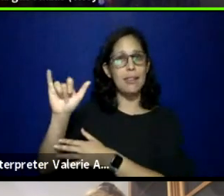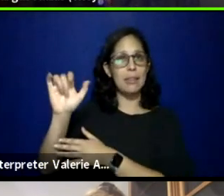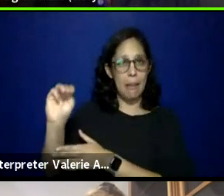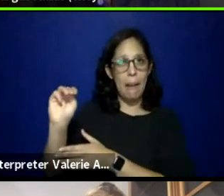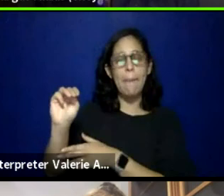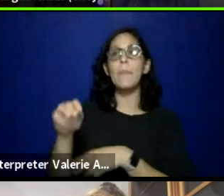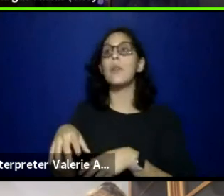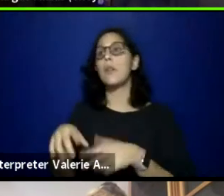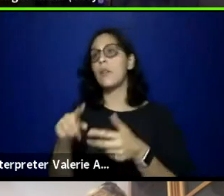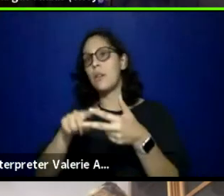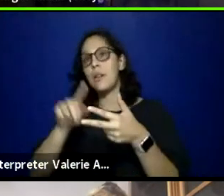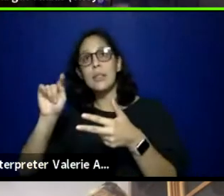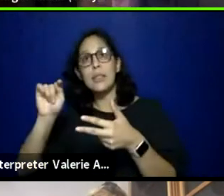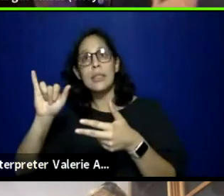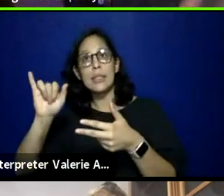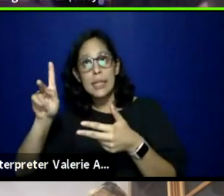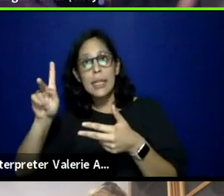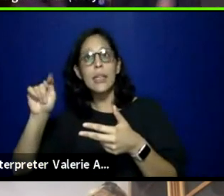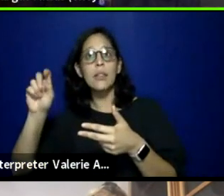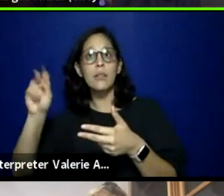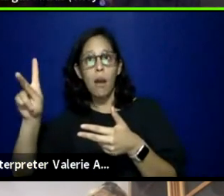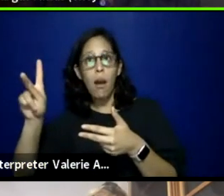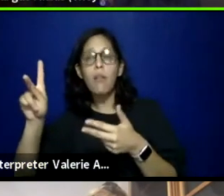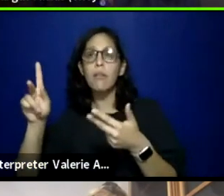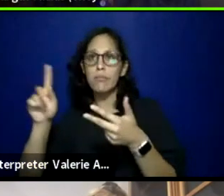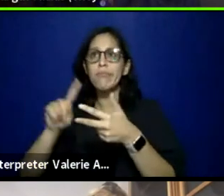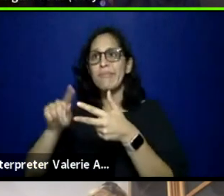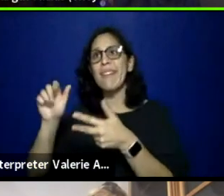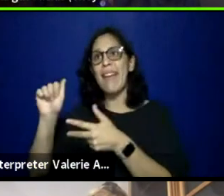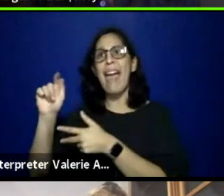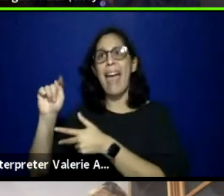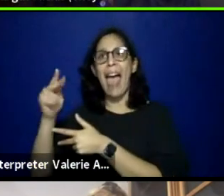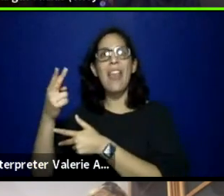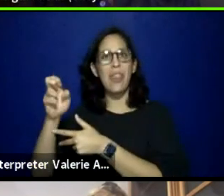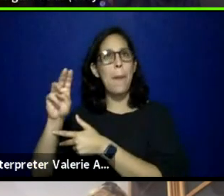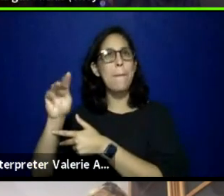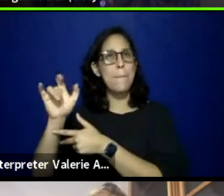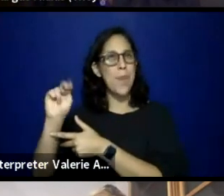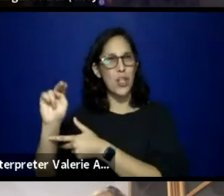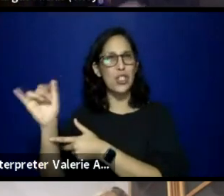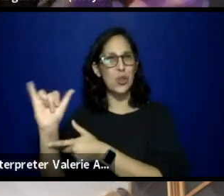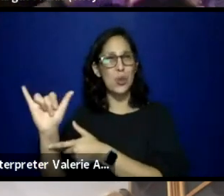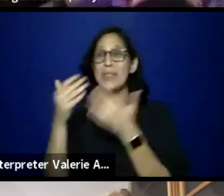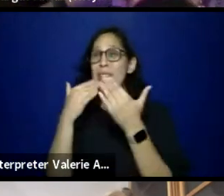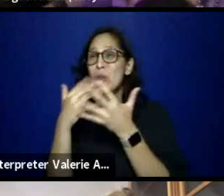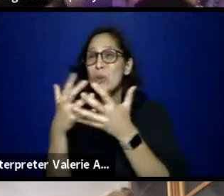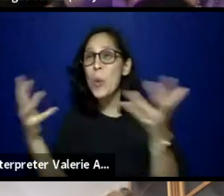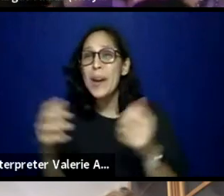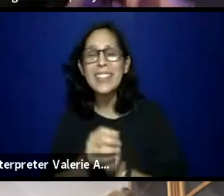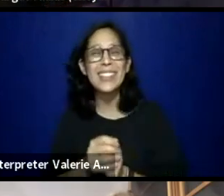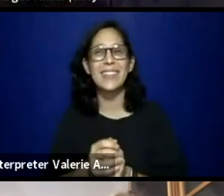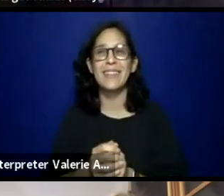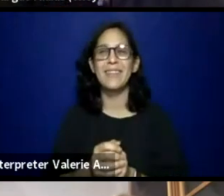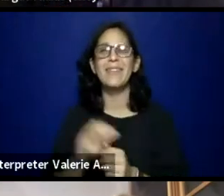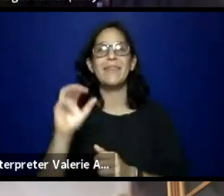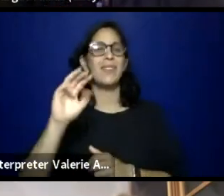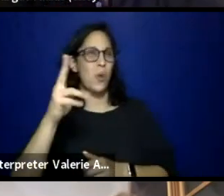and thank you all so much. Thank you. Have a beautiful night, everyone.